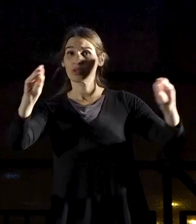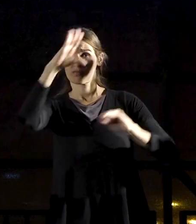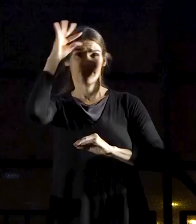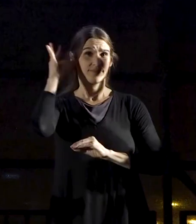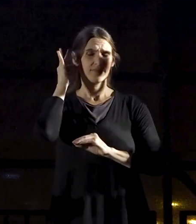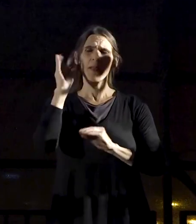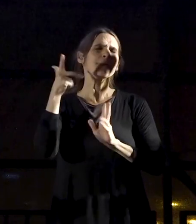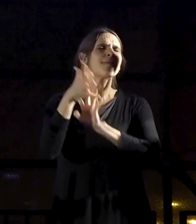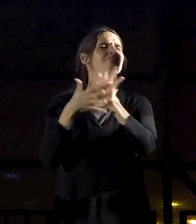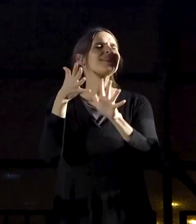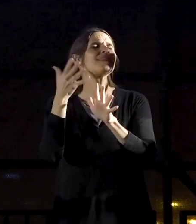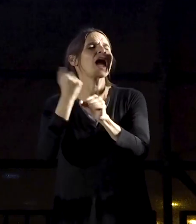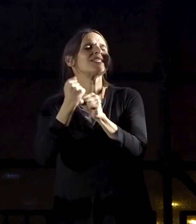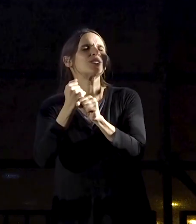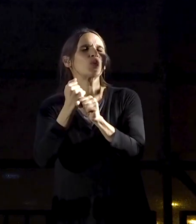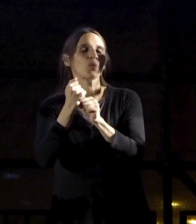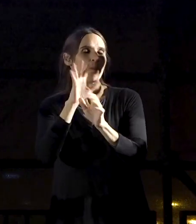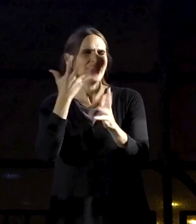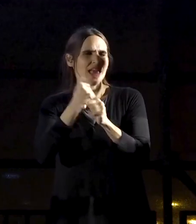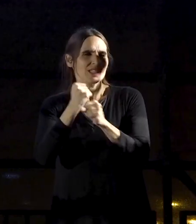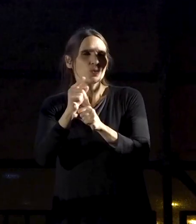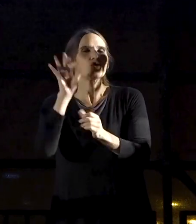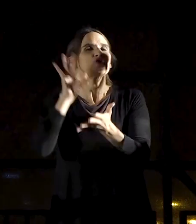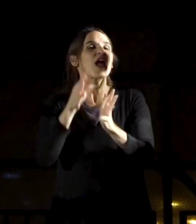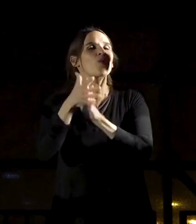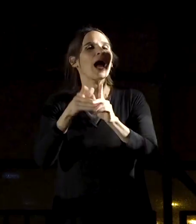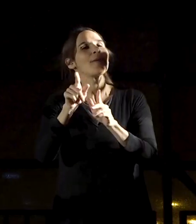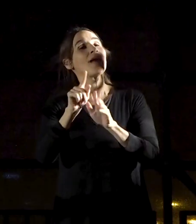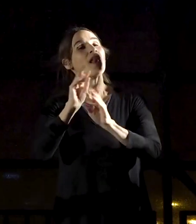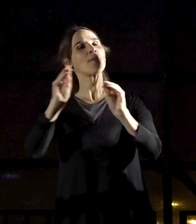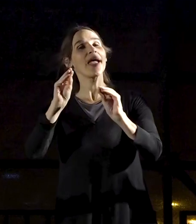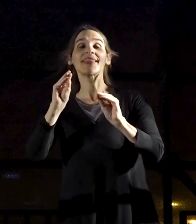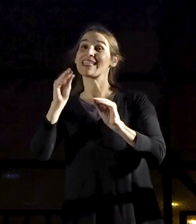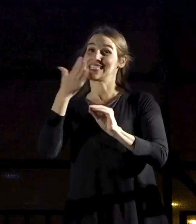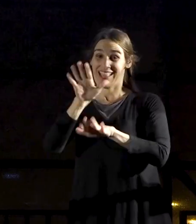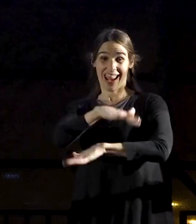when they tell you to teach the students of Israel a song of praise for the dictator?